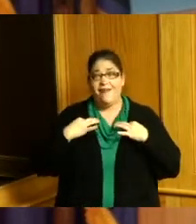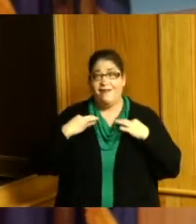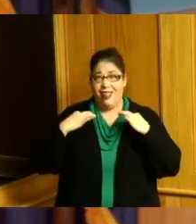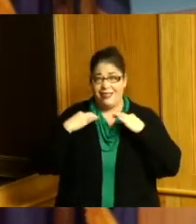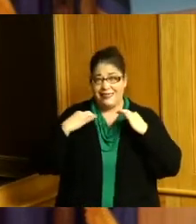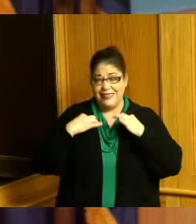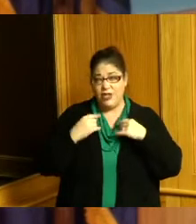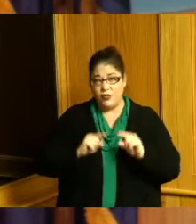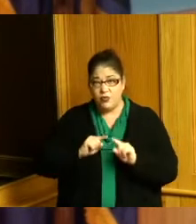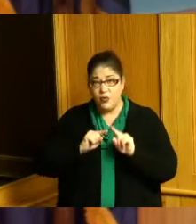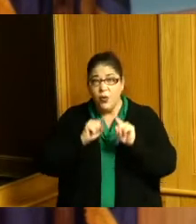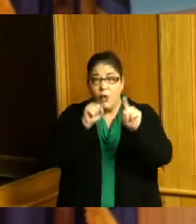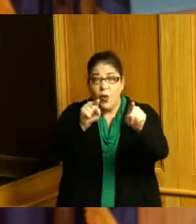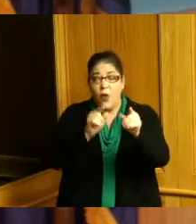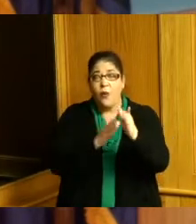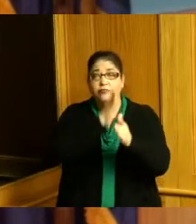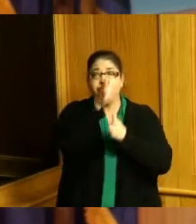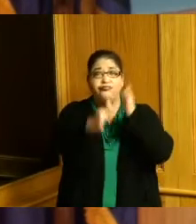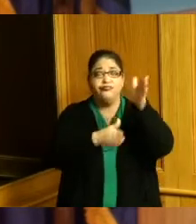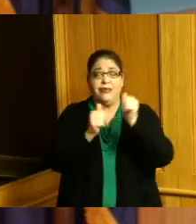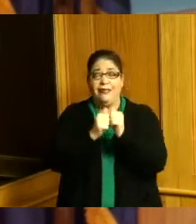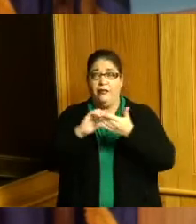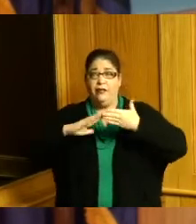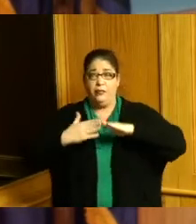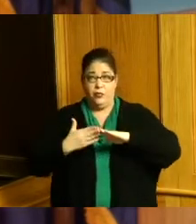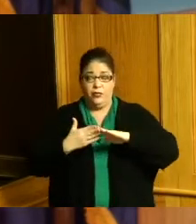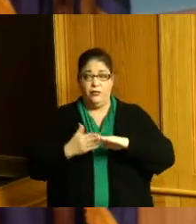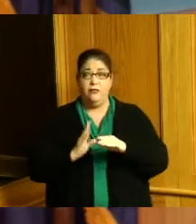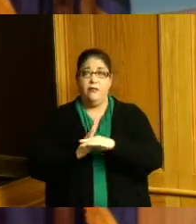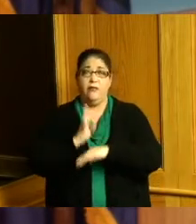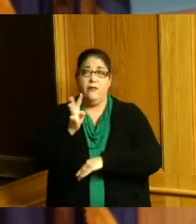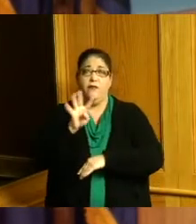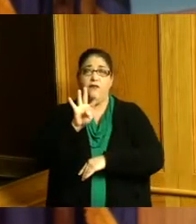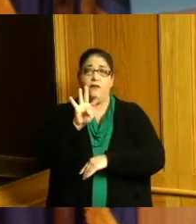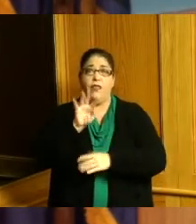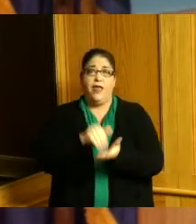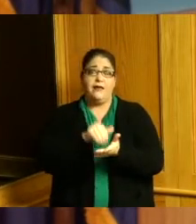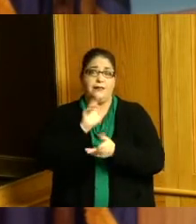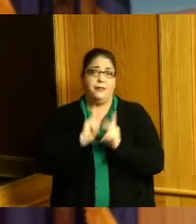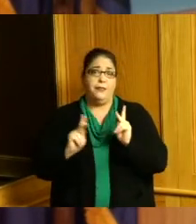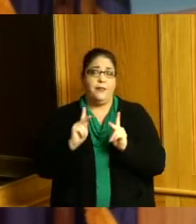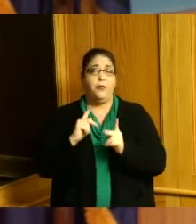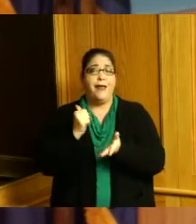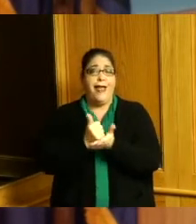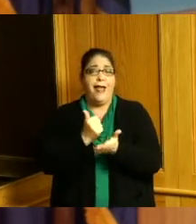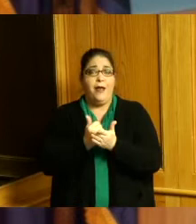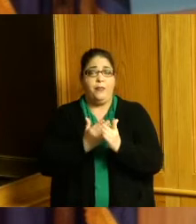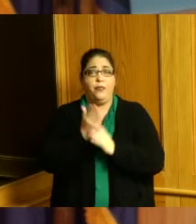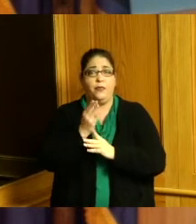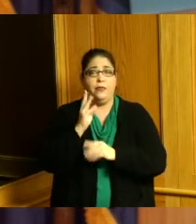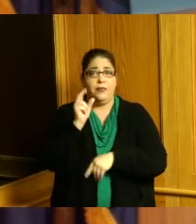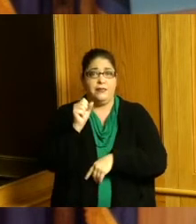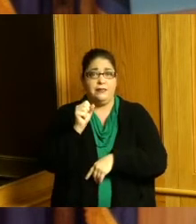to go out into the community and when over 4,000 people have been helped 18 million dollars that's